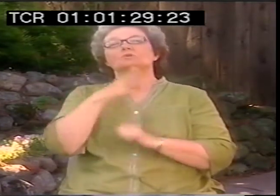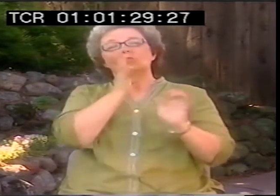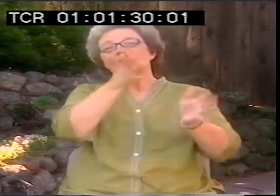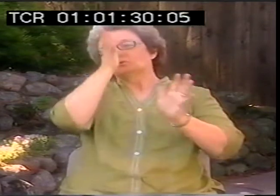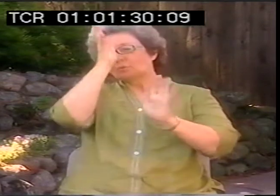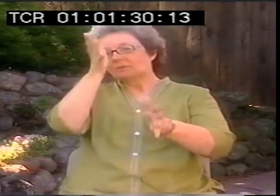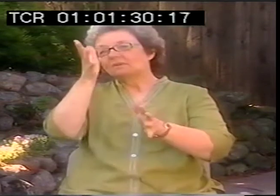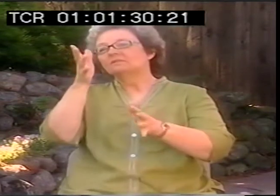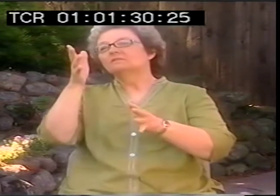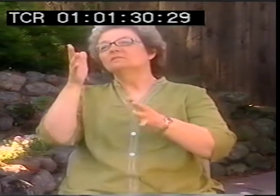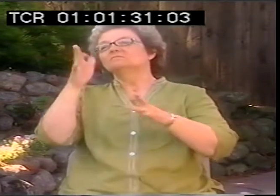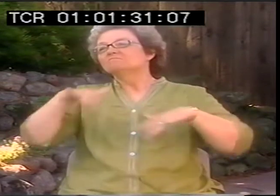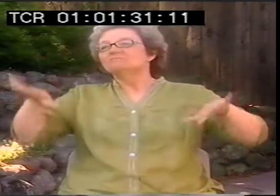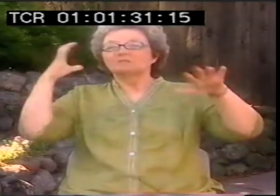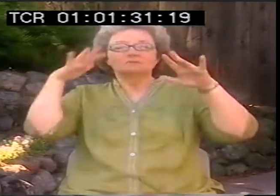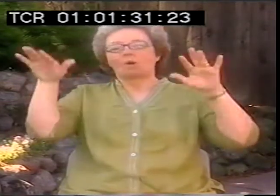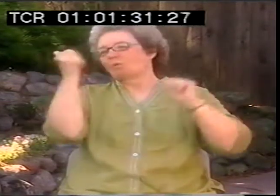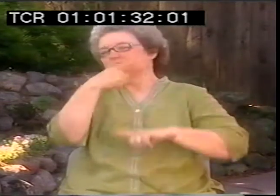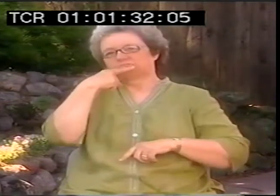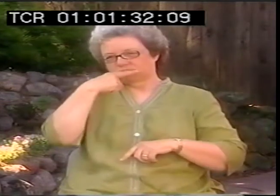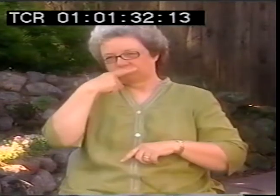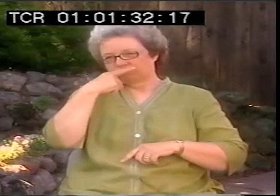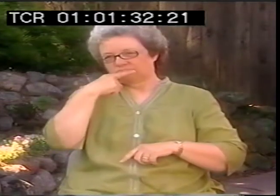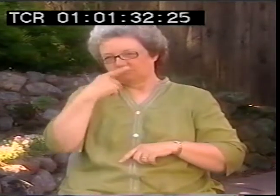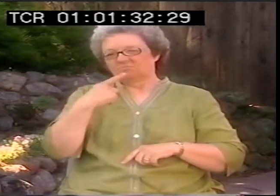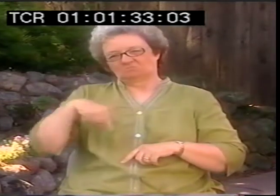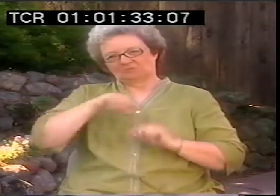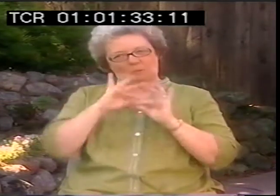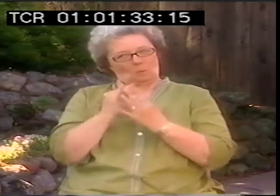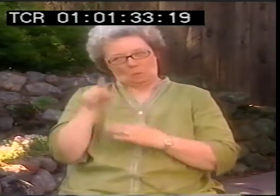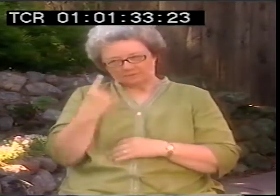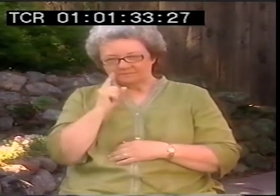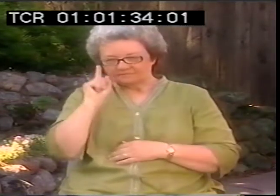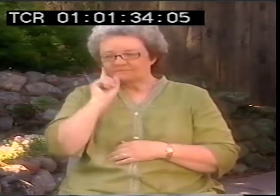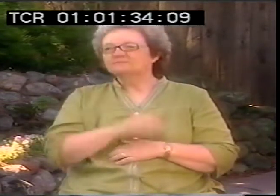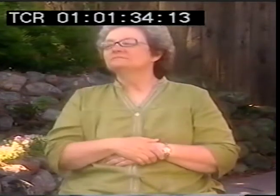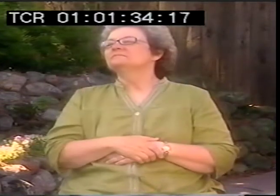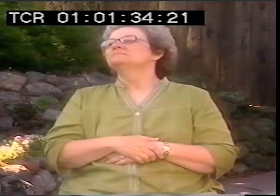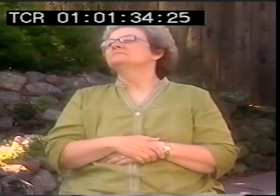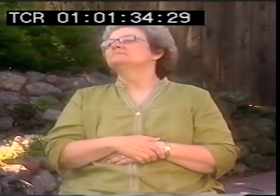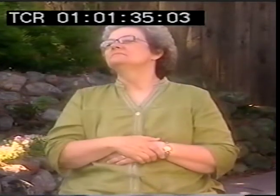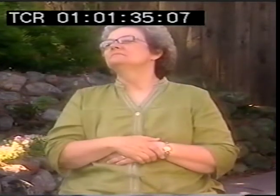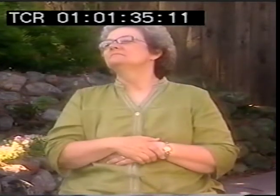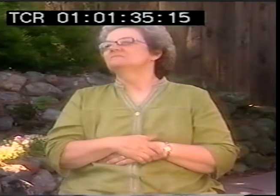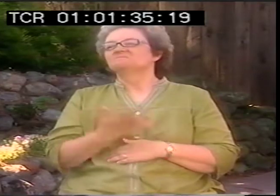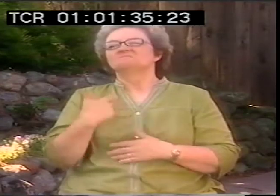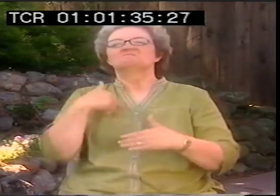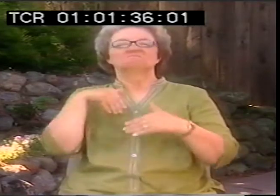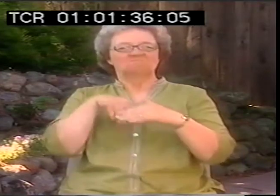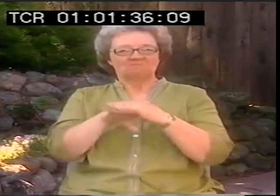My grandparents are on both sides are all hearing. So it's just my immediate family that's deaf.